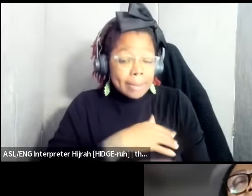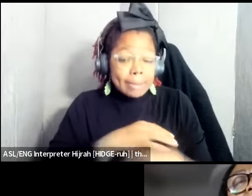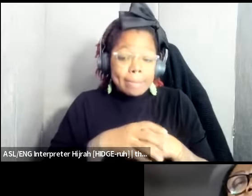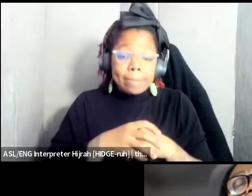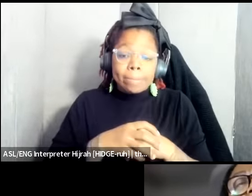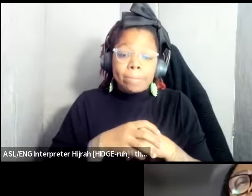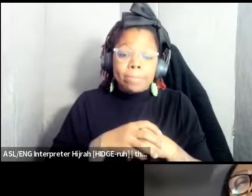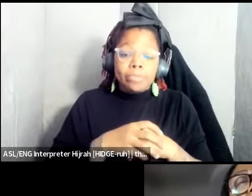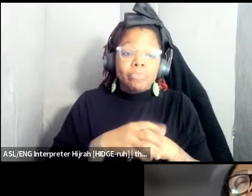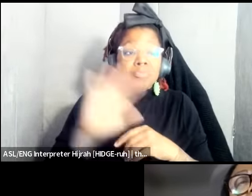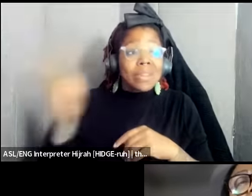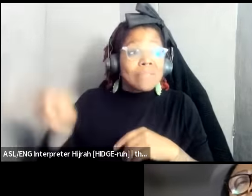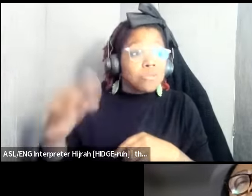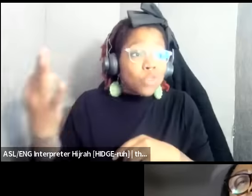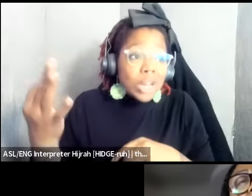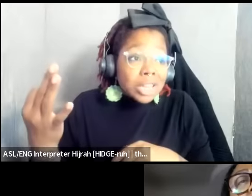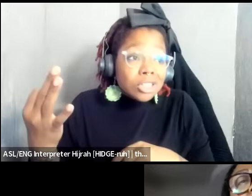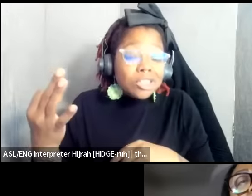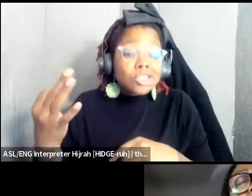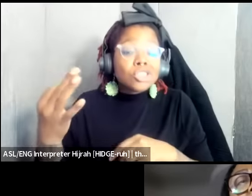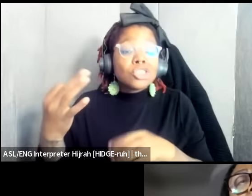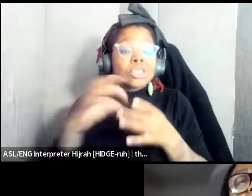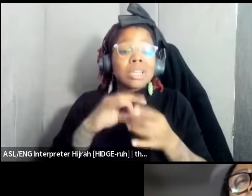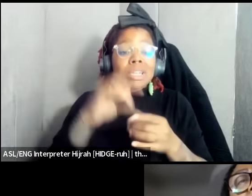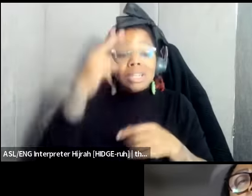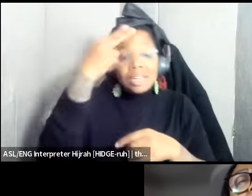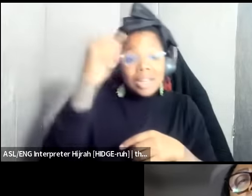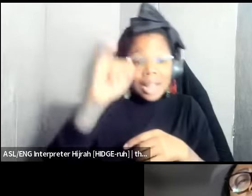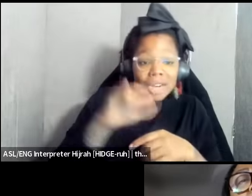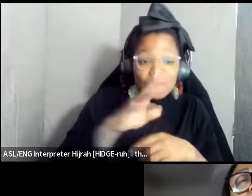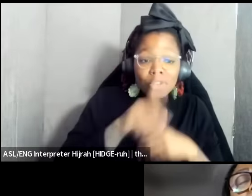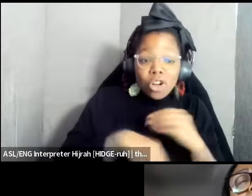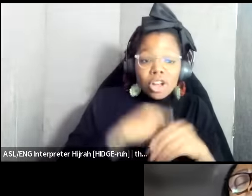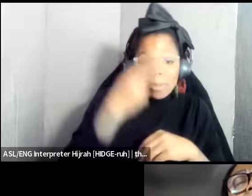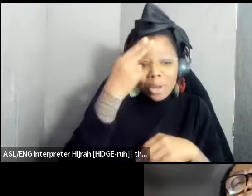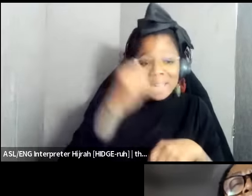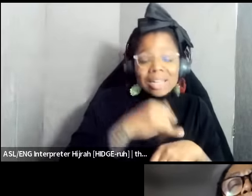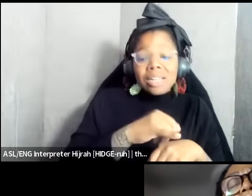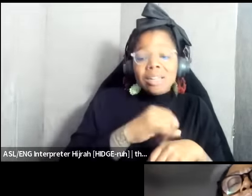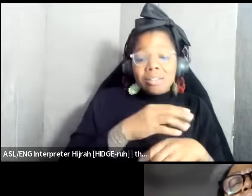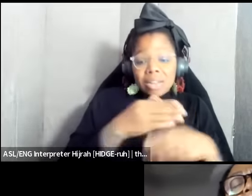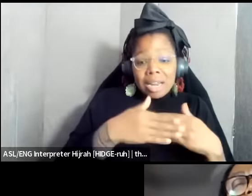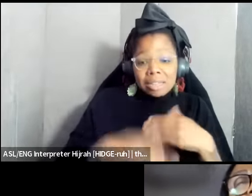the French in Haiti when we're getting ready to talk about Haiti next the US context as well